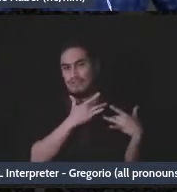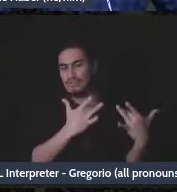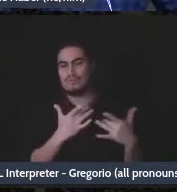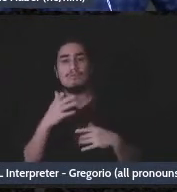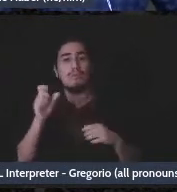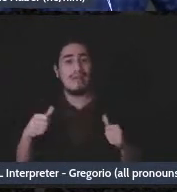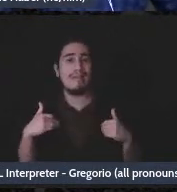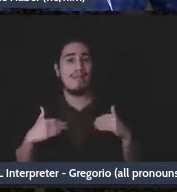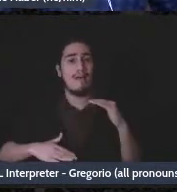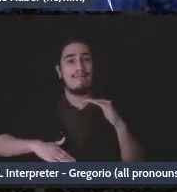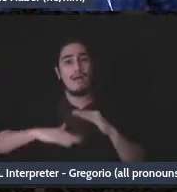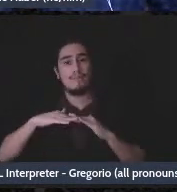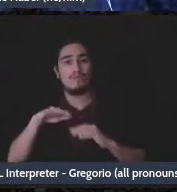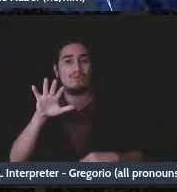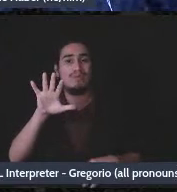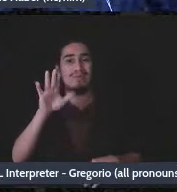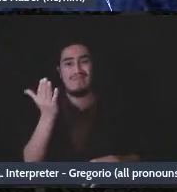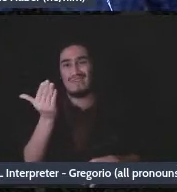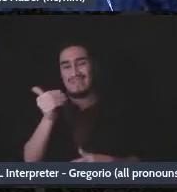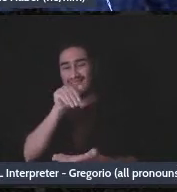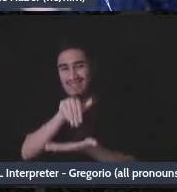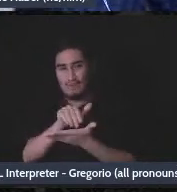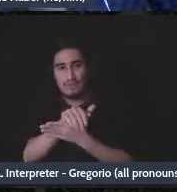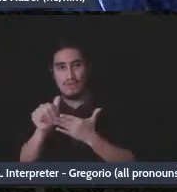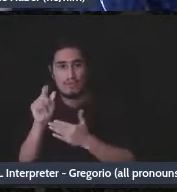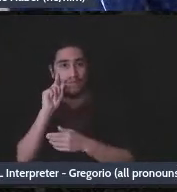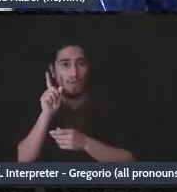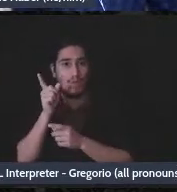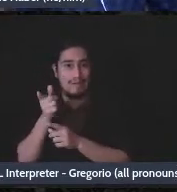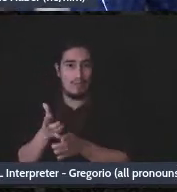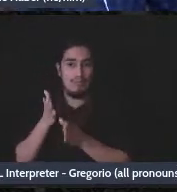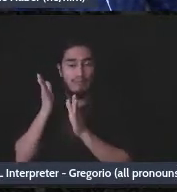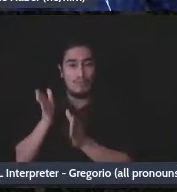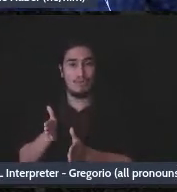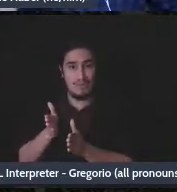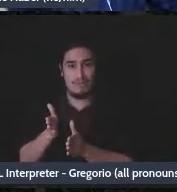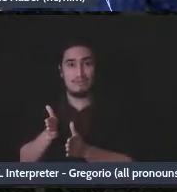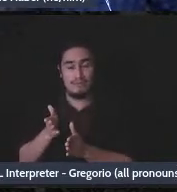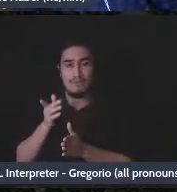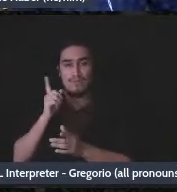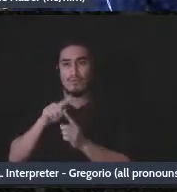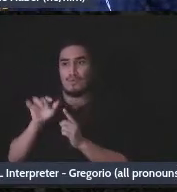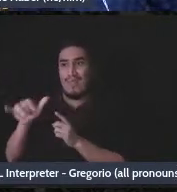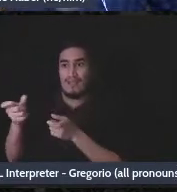thousand dollars to any one person, and - so gift taxes okay by the donor, and the-the donor,